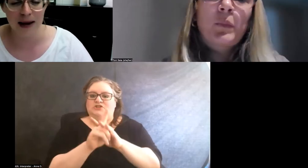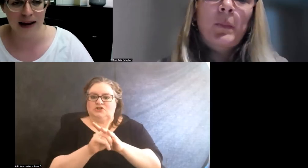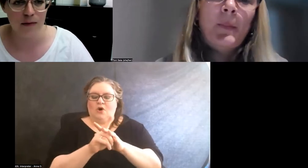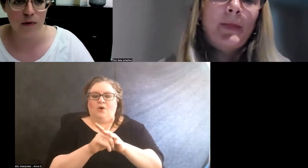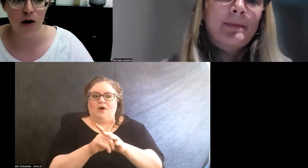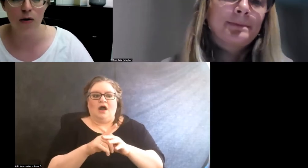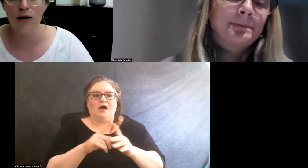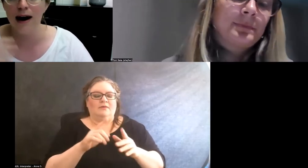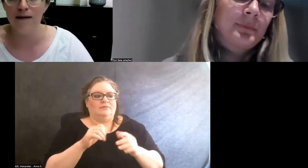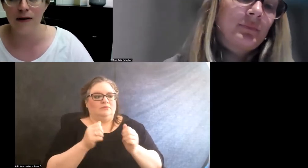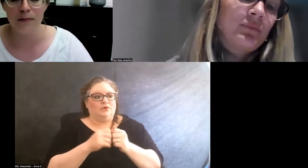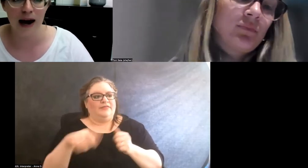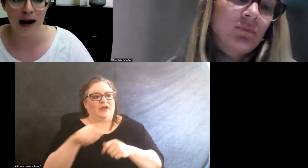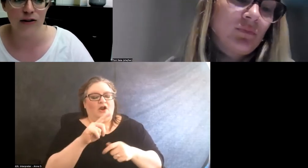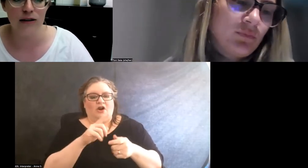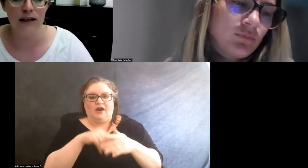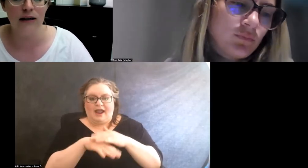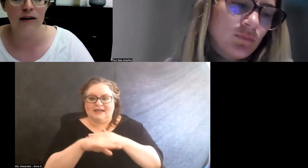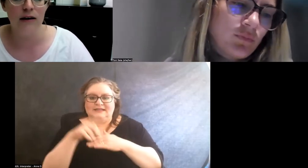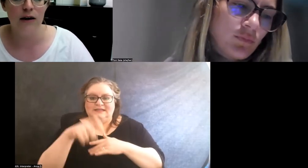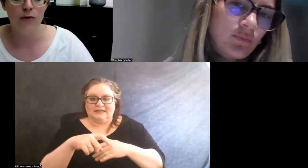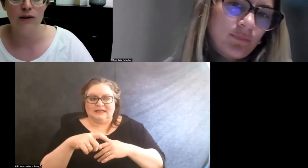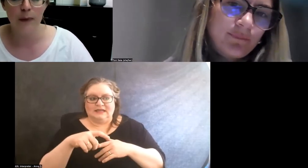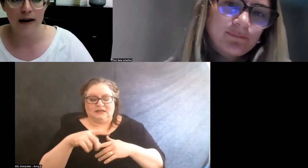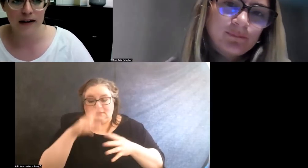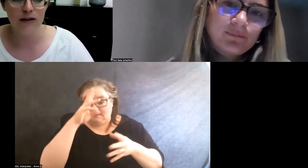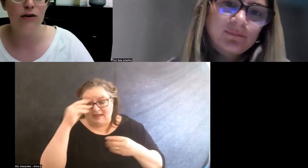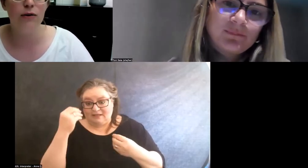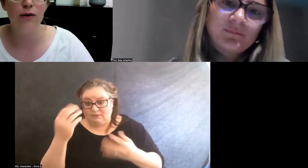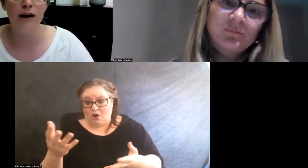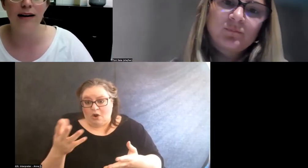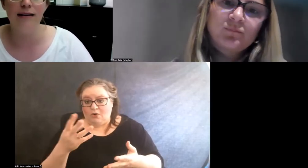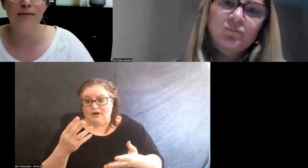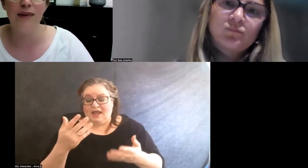make them known, have them be actually responded to